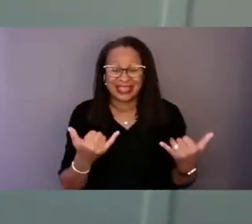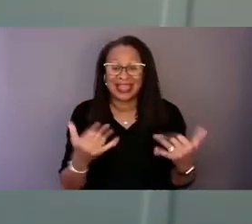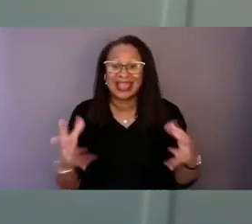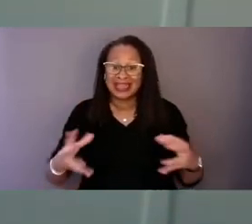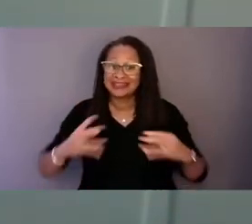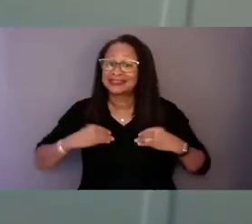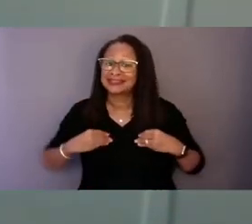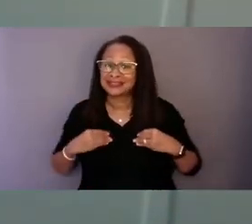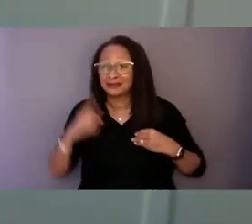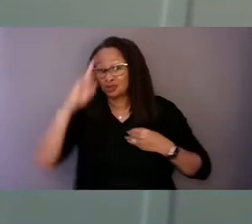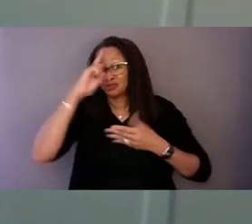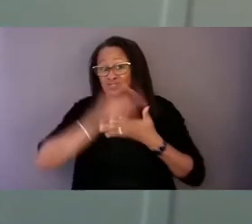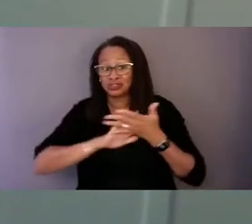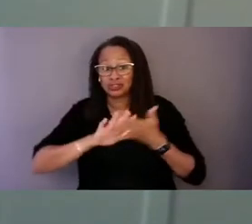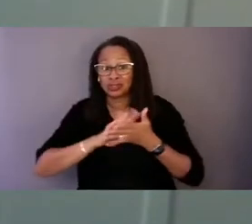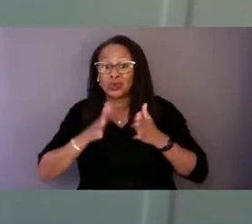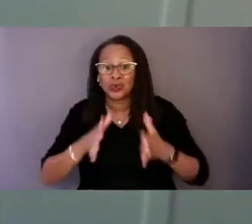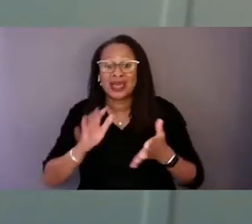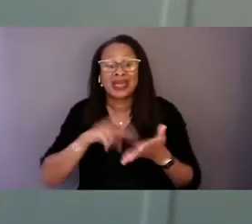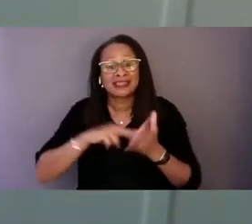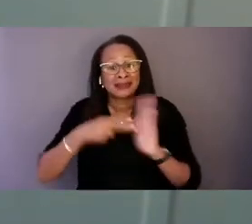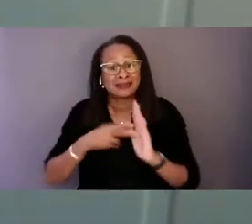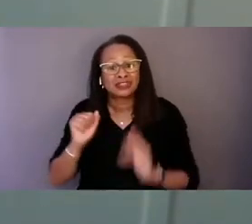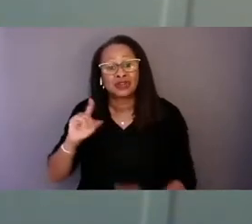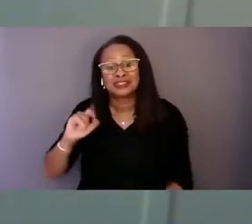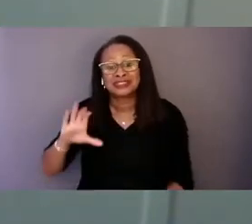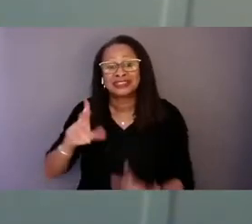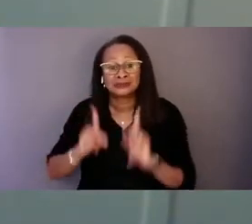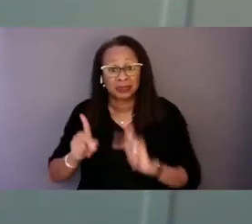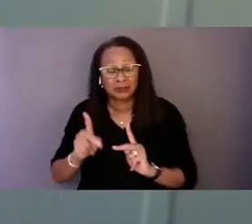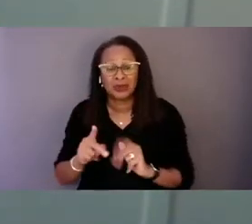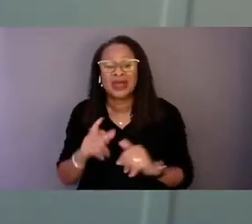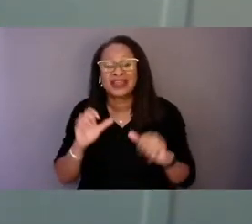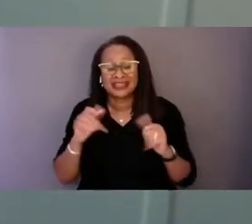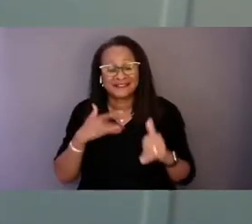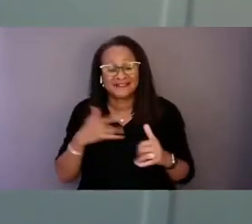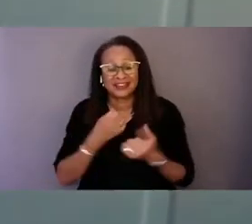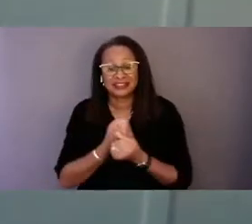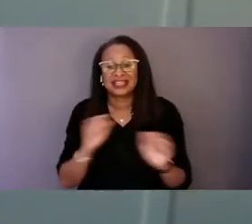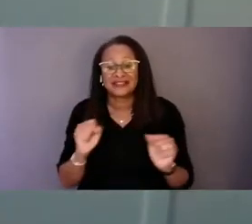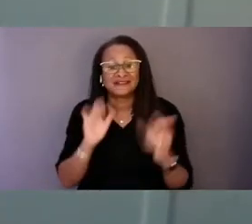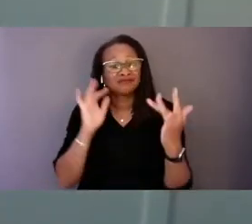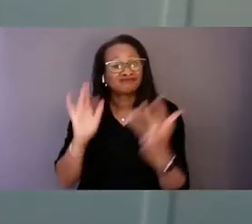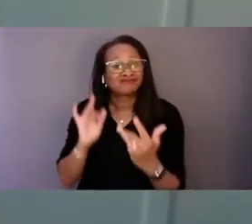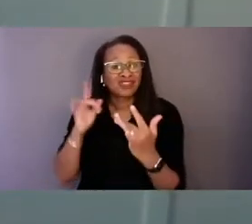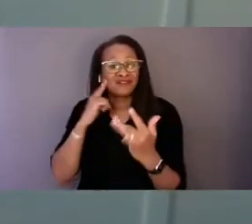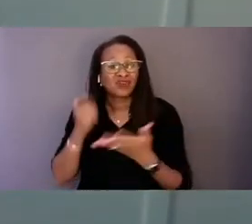that autistic people can feel safe in reaching out for help. Thank you.